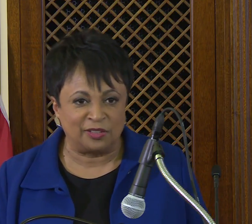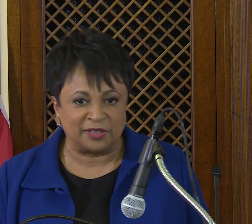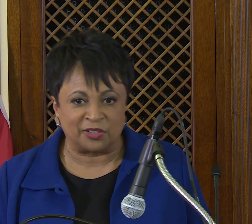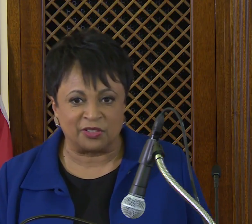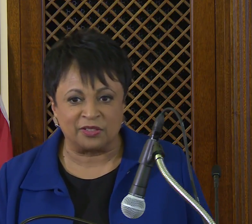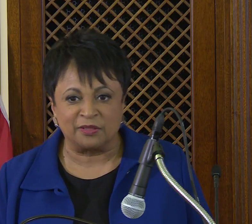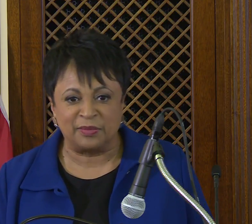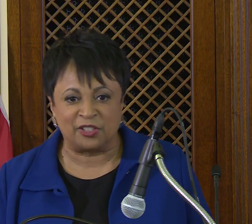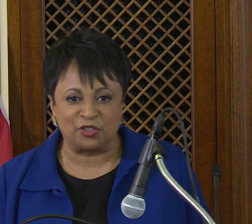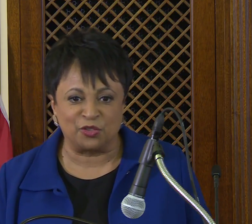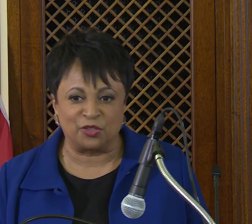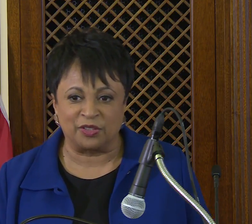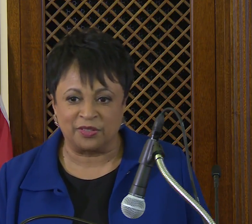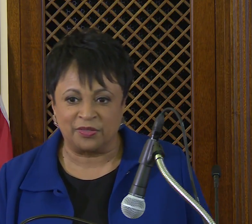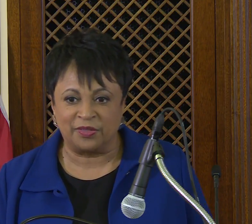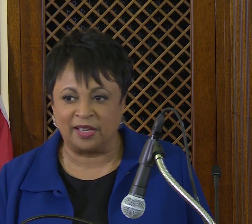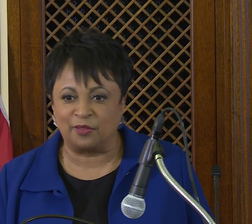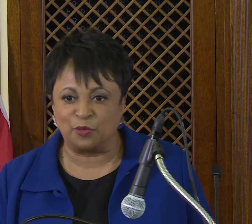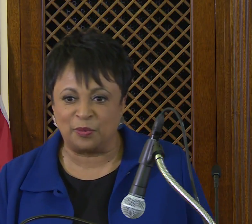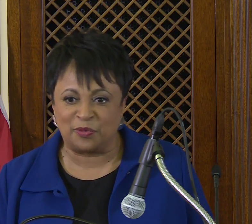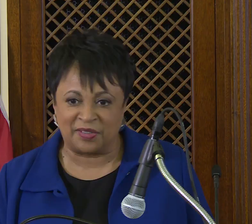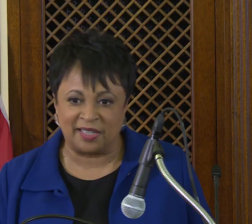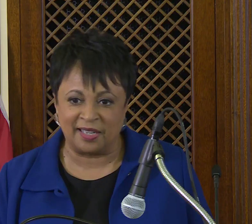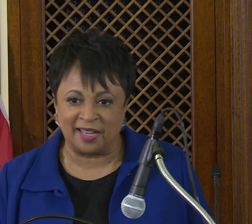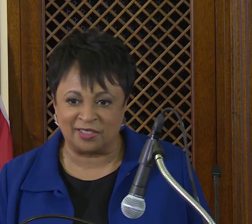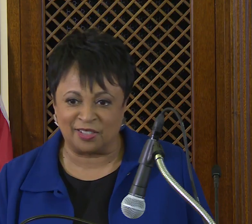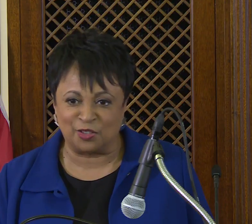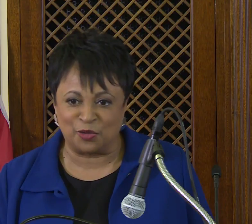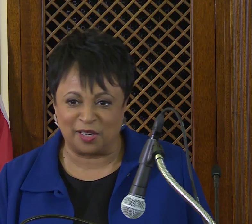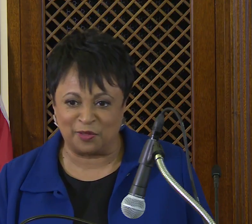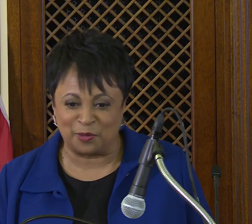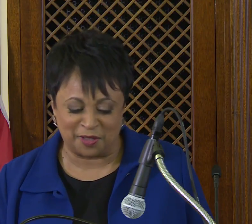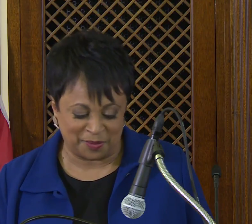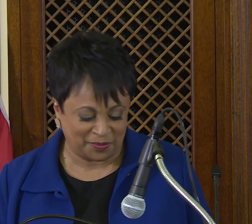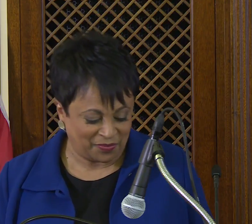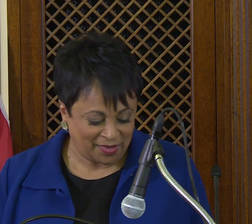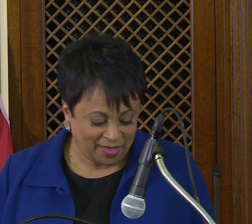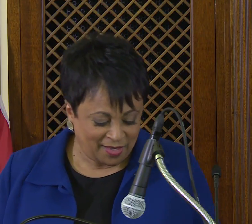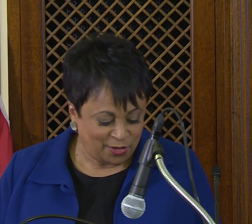of us make sure that we provide access for everyone.